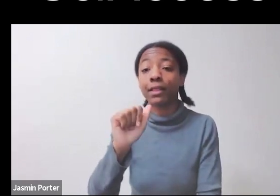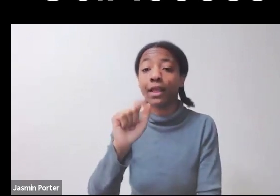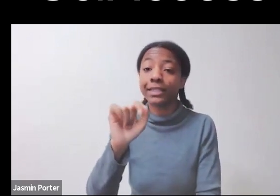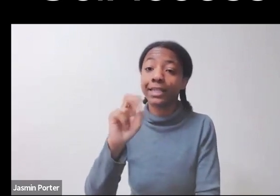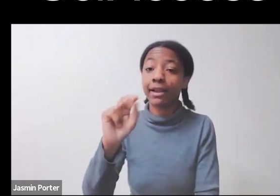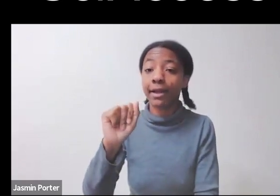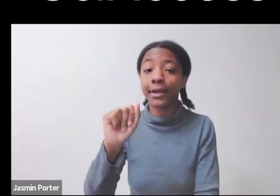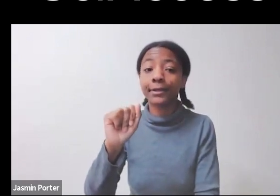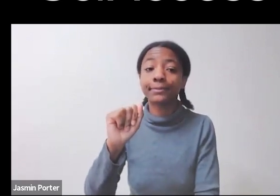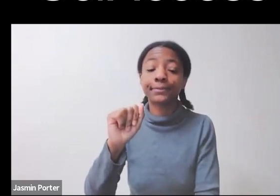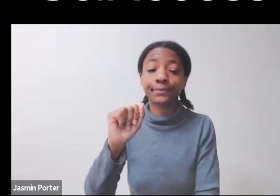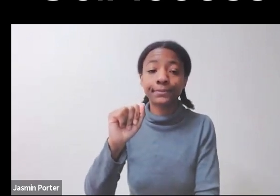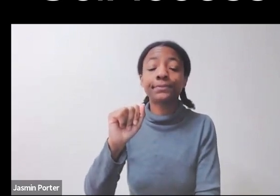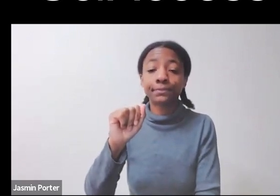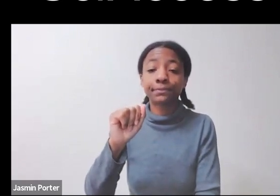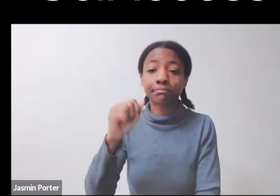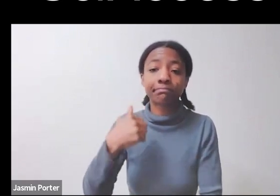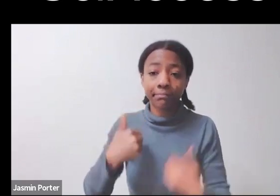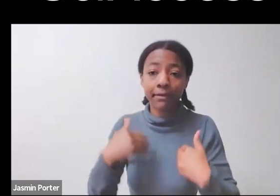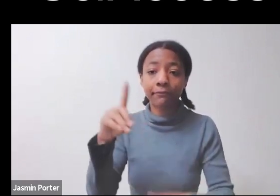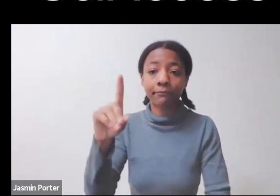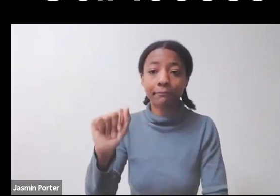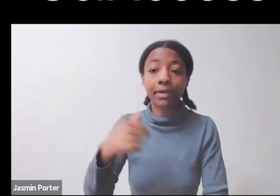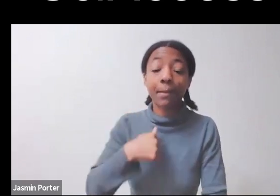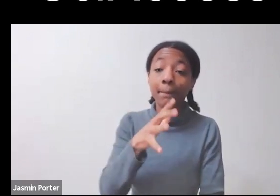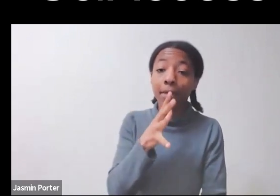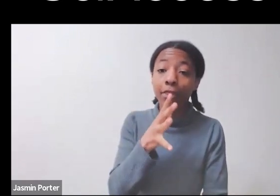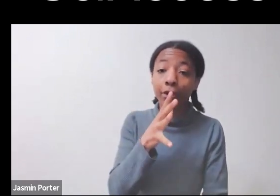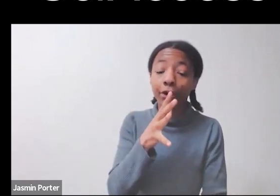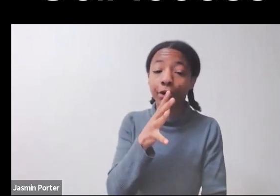identify as a mother, scholar and activist, but I'm also a scientist.